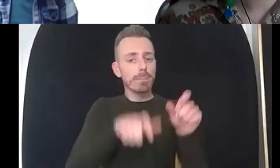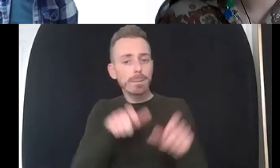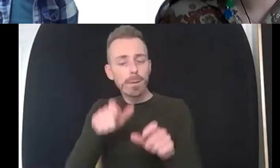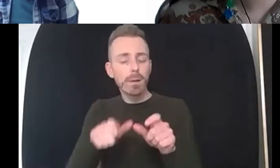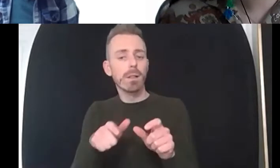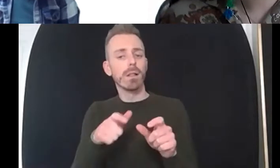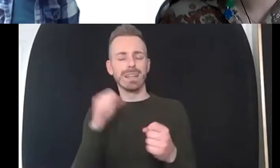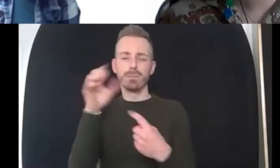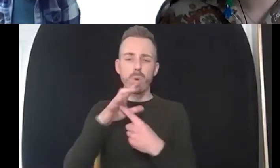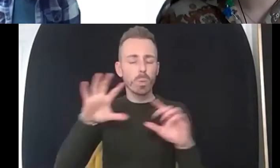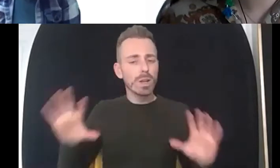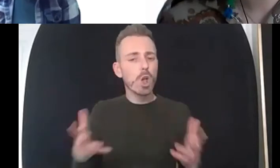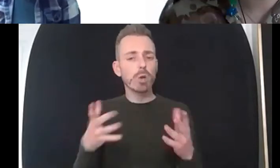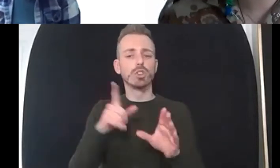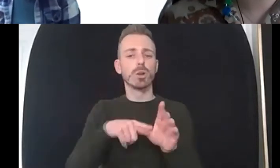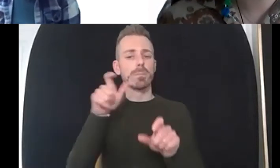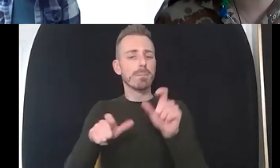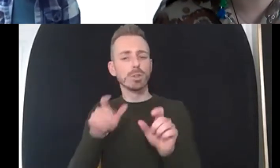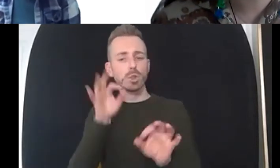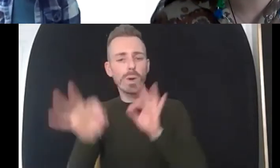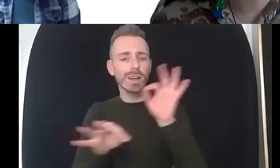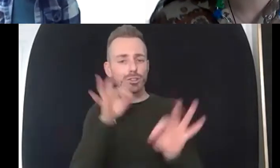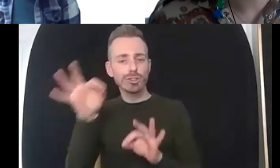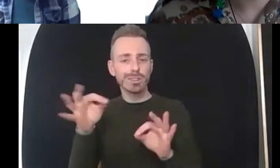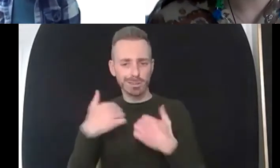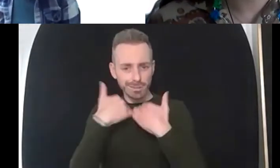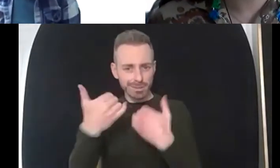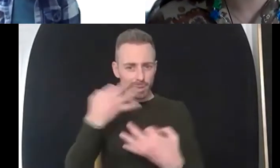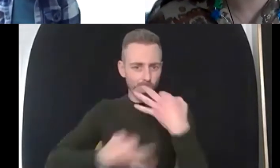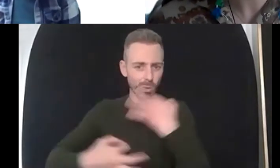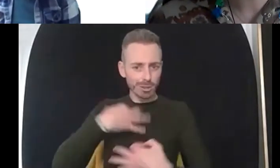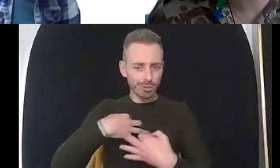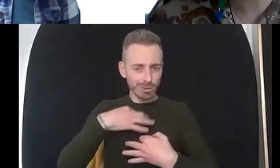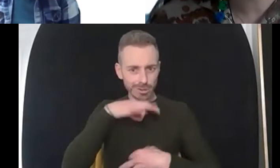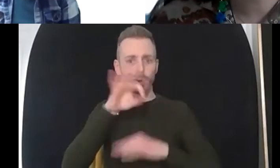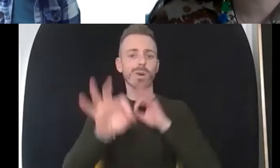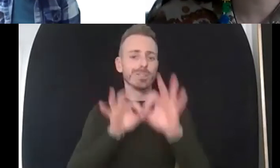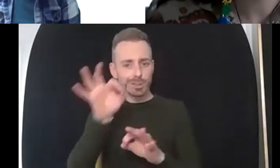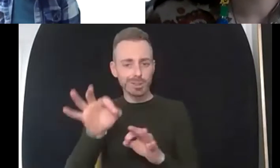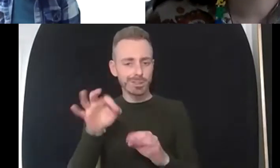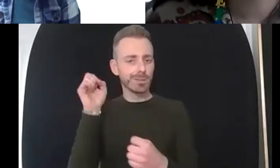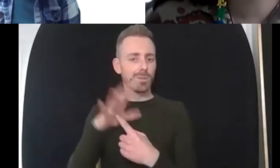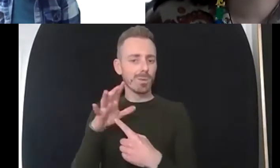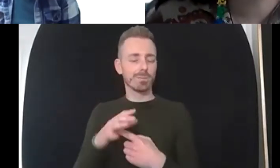warmly yeah yeah it comes back to that loneliness doesn't it and okay so the next question is what